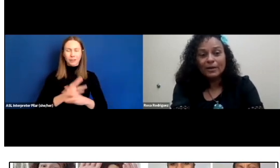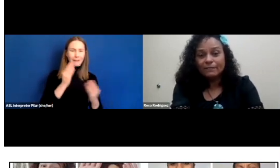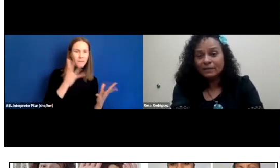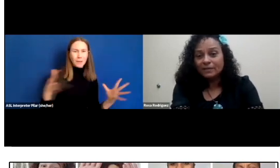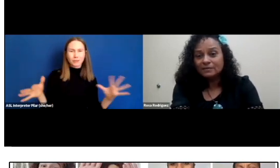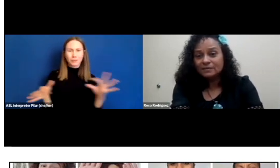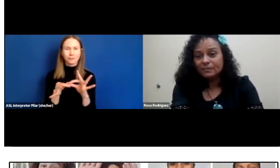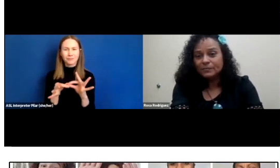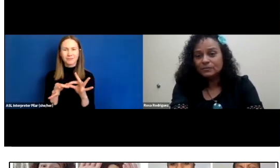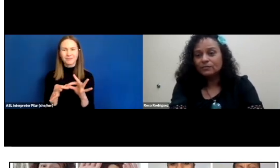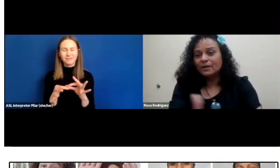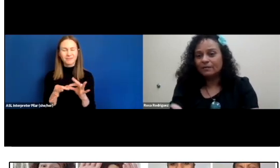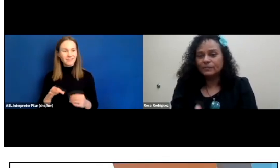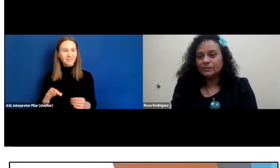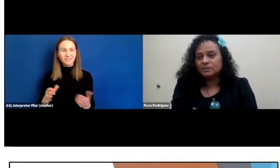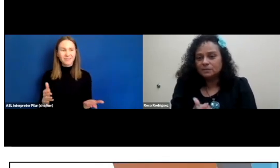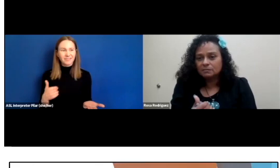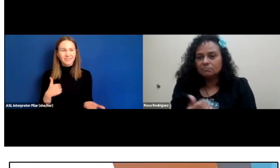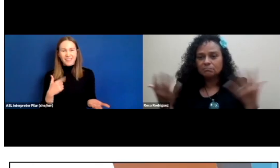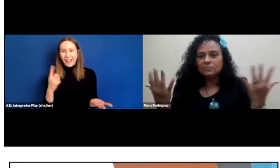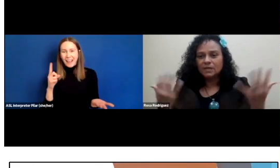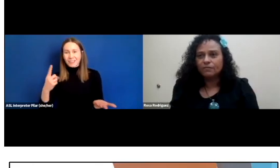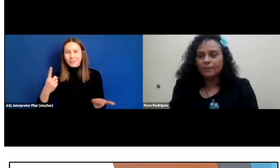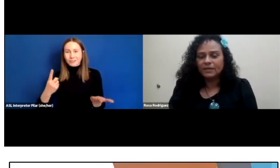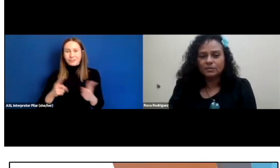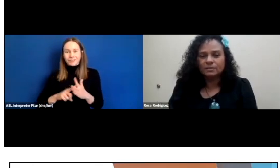"We have everything deaf people don't have, which is information."